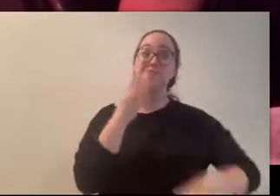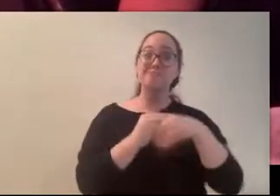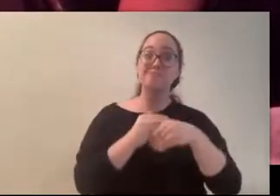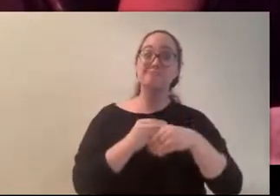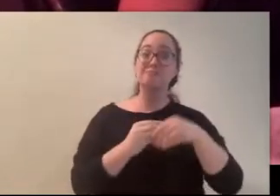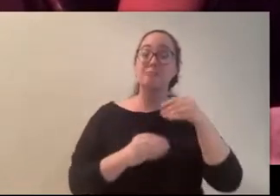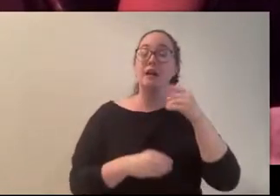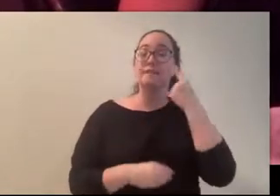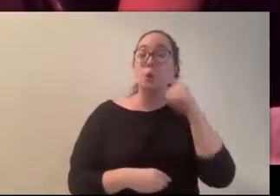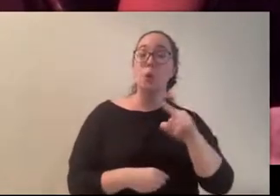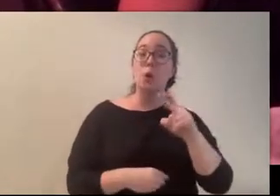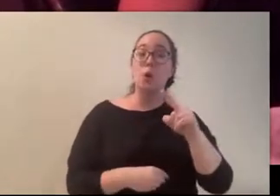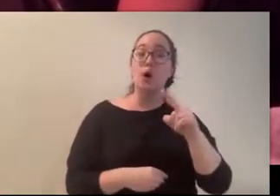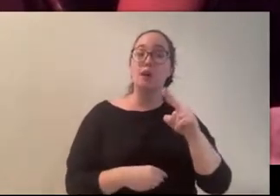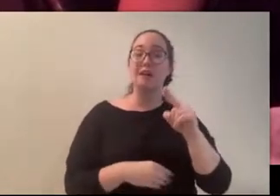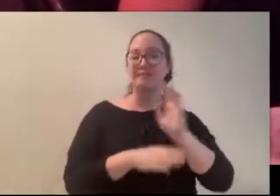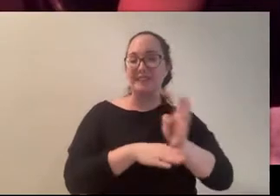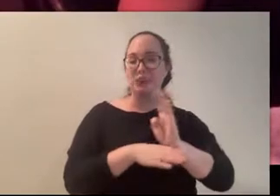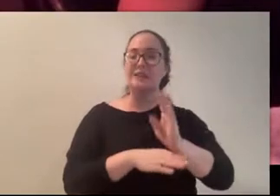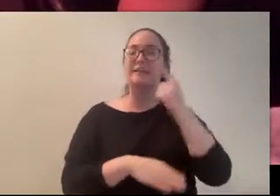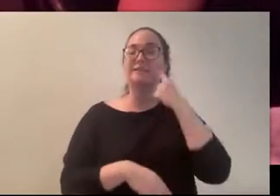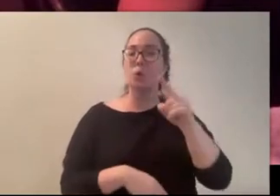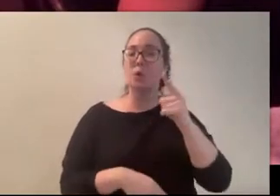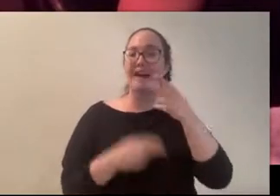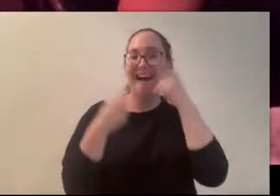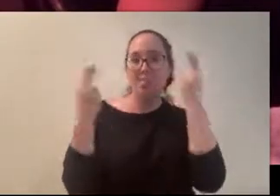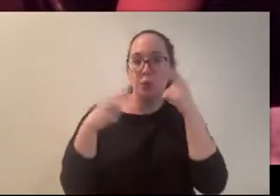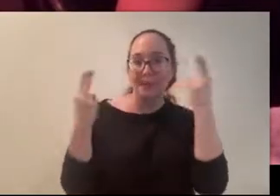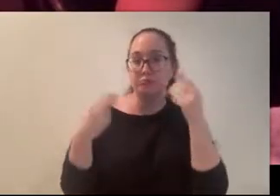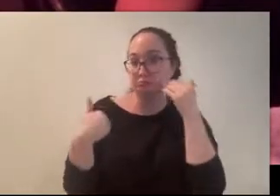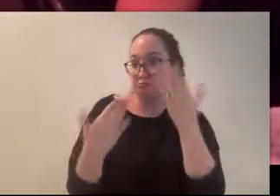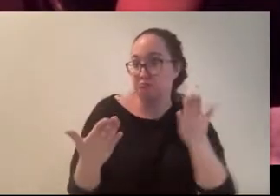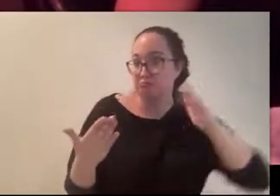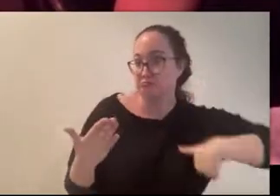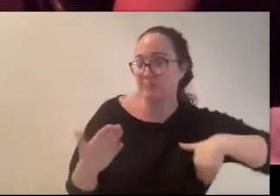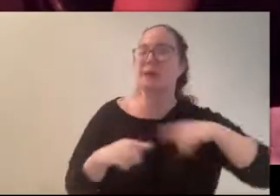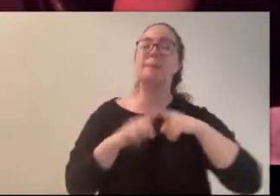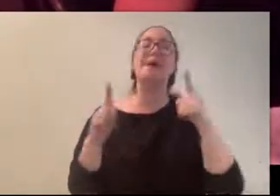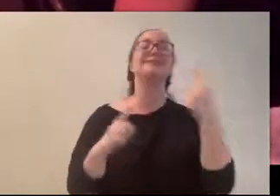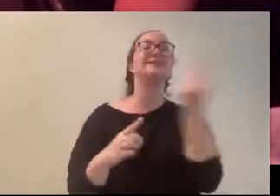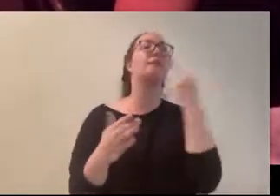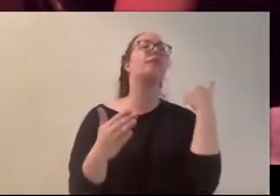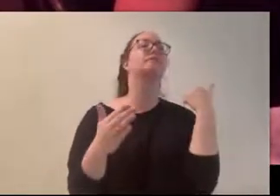but something special will be coming. For our youtube listeners, we are doing a Halloween